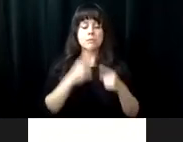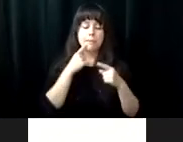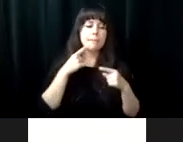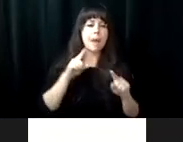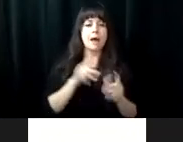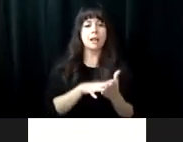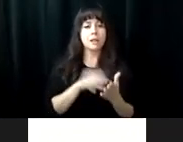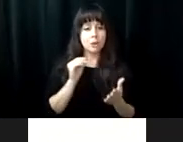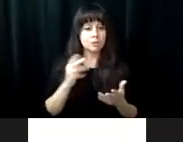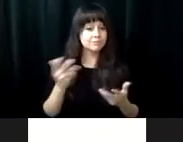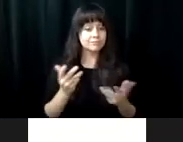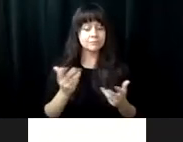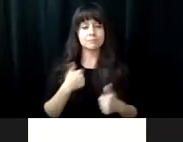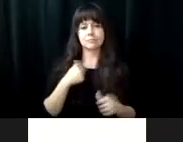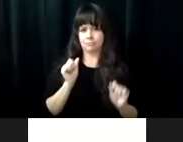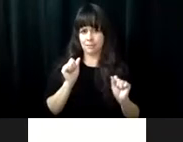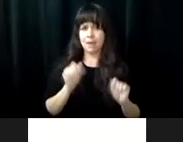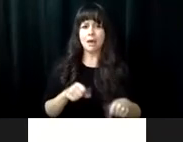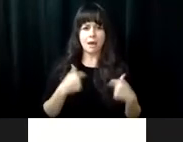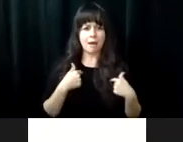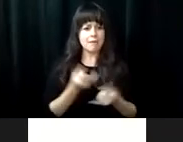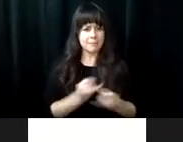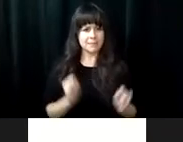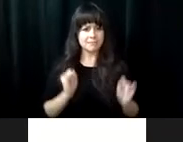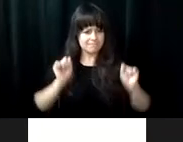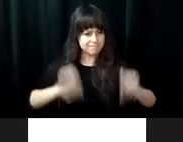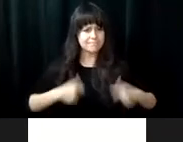was hard. It's a lot of hard work, but I finally